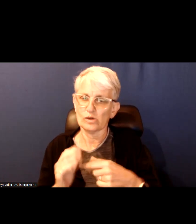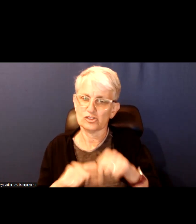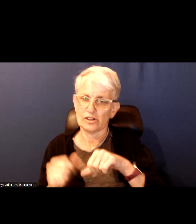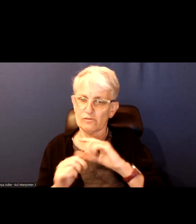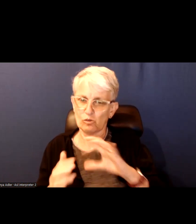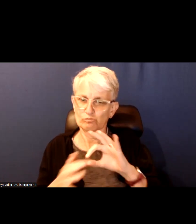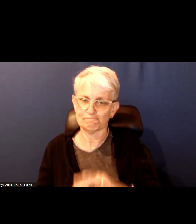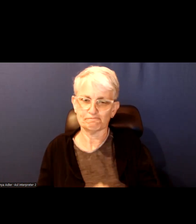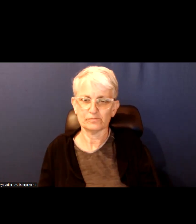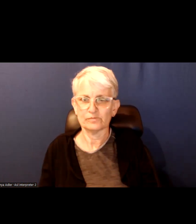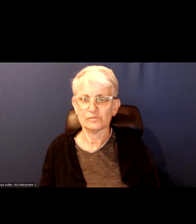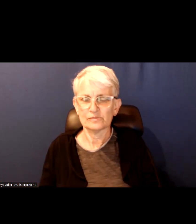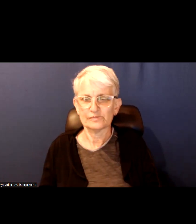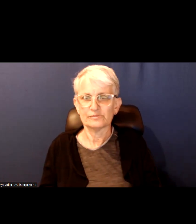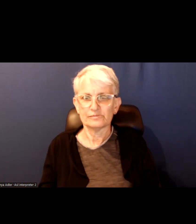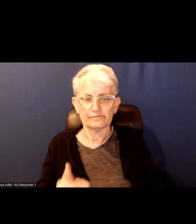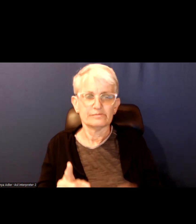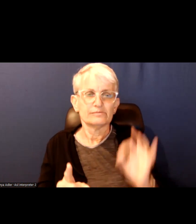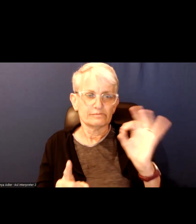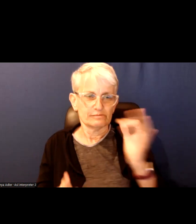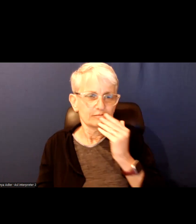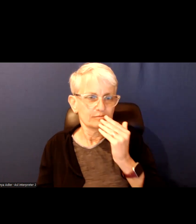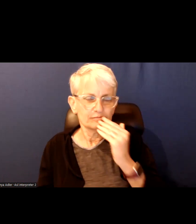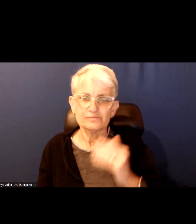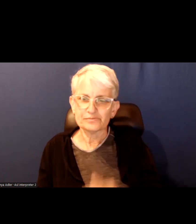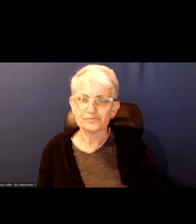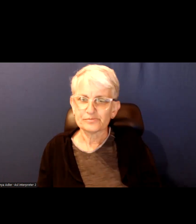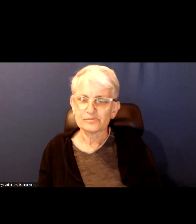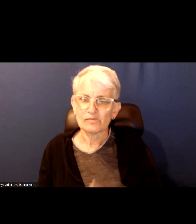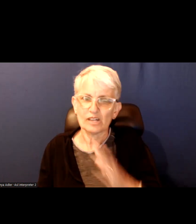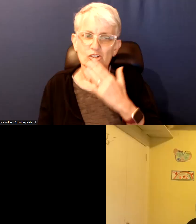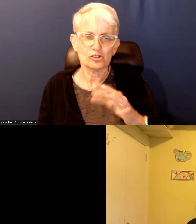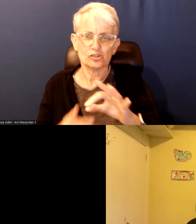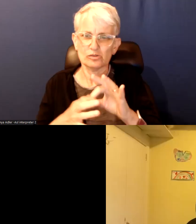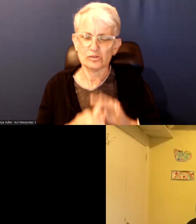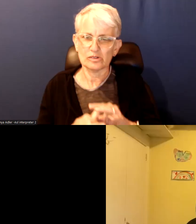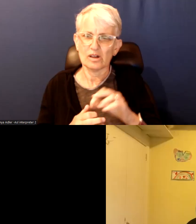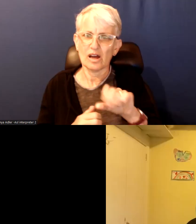that care. That is lovely Inori. This is a nice segue into one of the questions that I see.